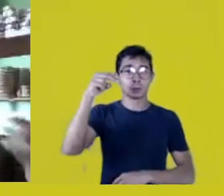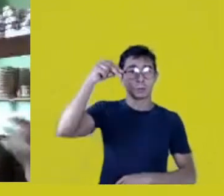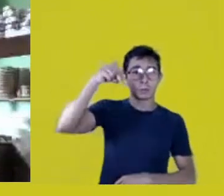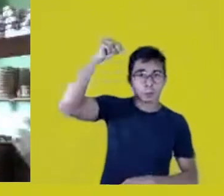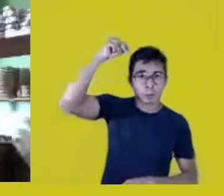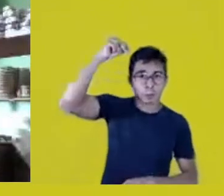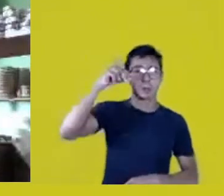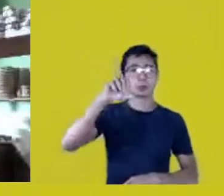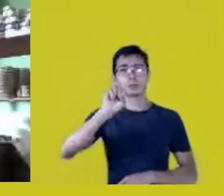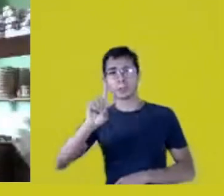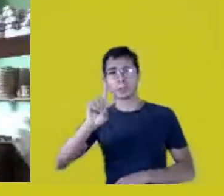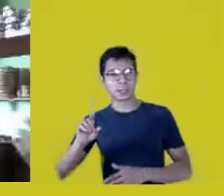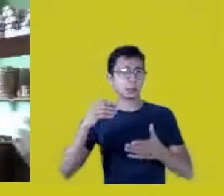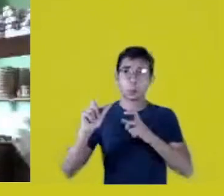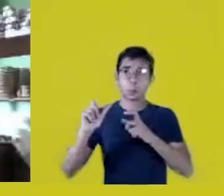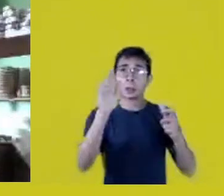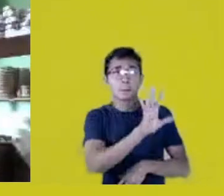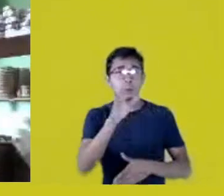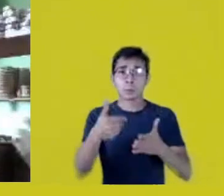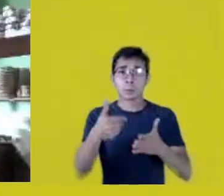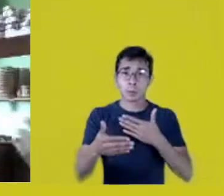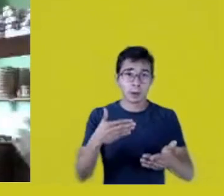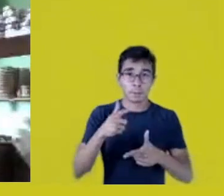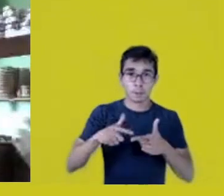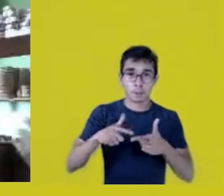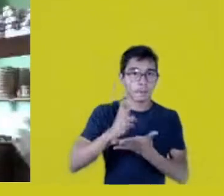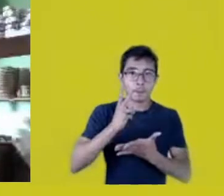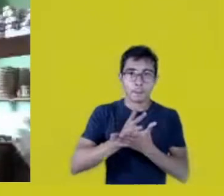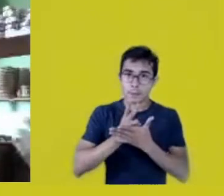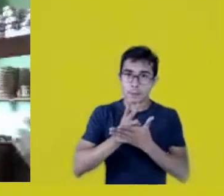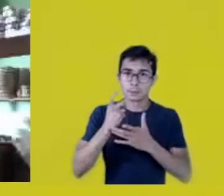Those are worrisome situations which affect our lives.